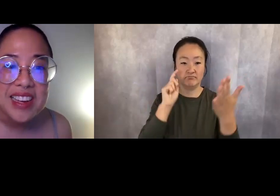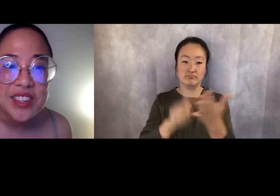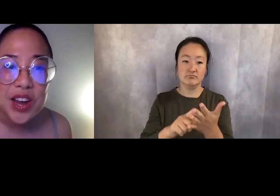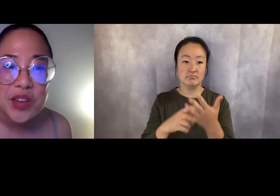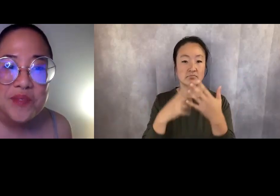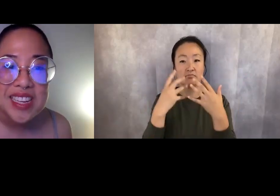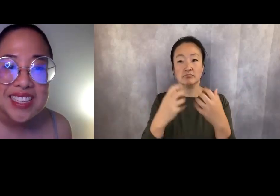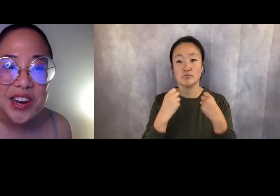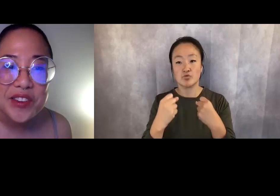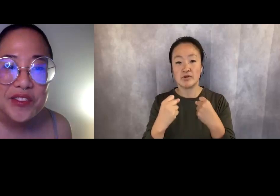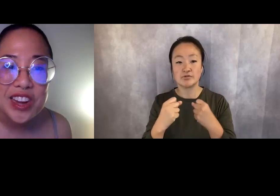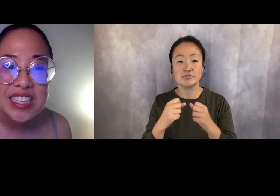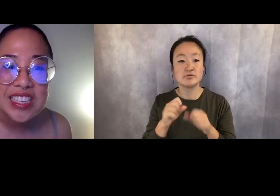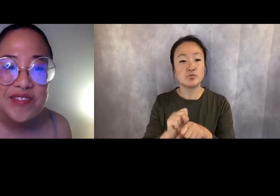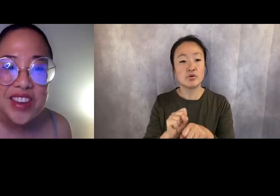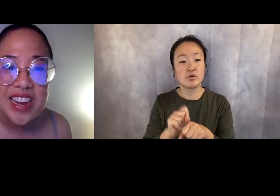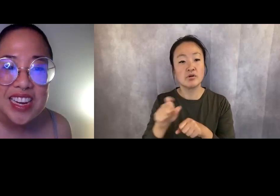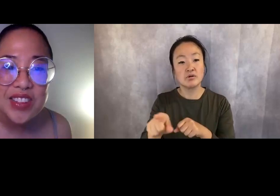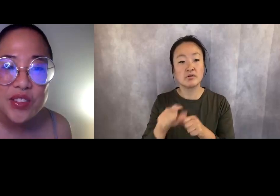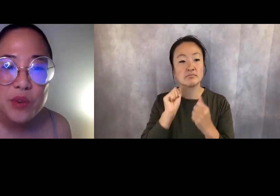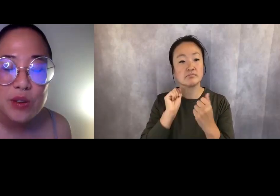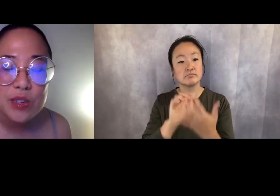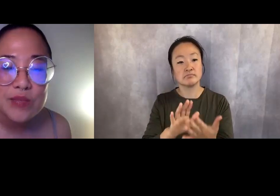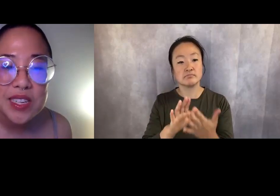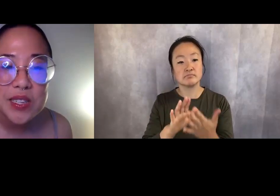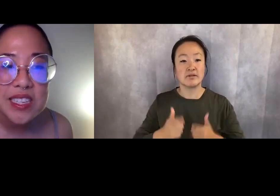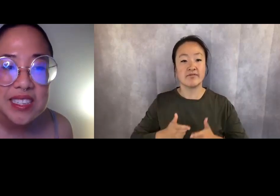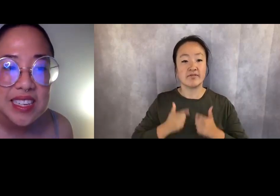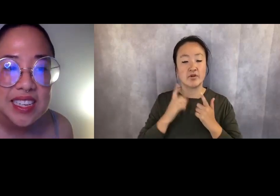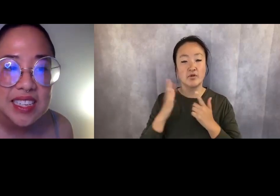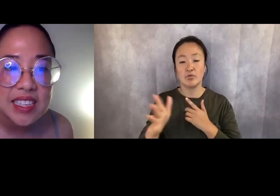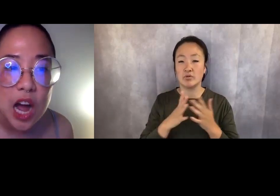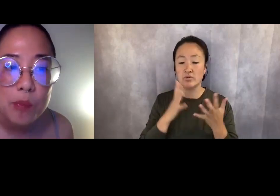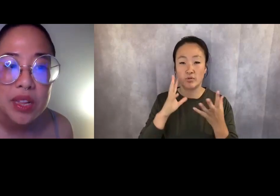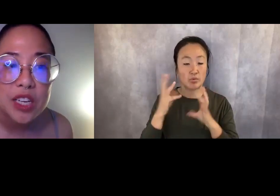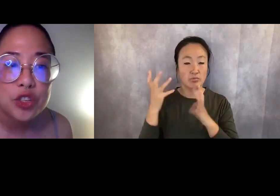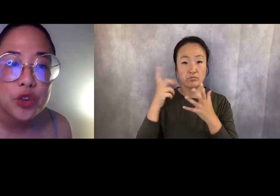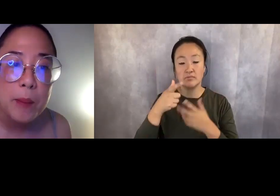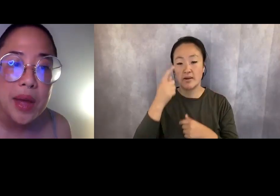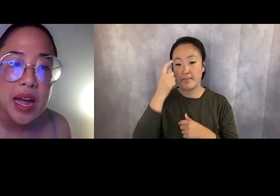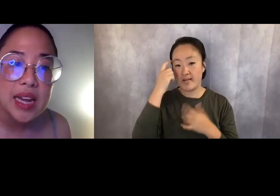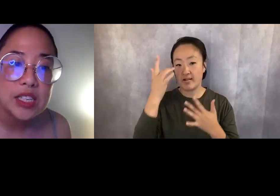Bianca documents, and confronts living in the throes of mental illness, complex trauma,